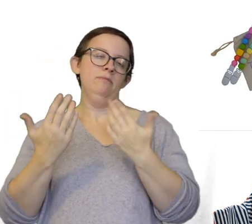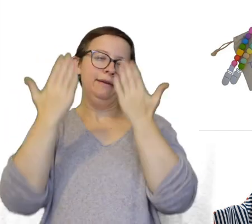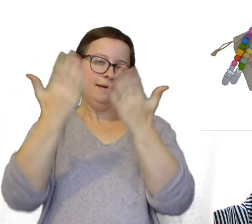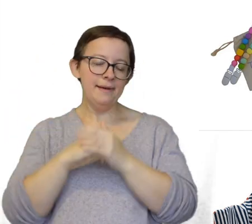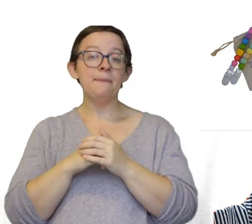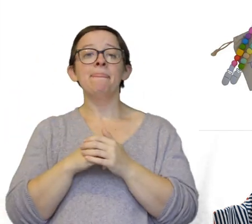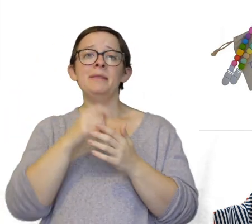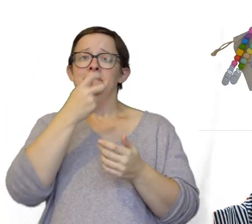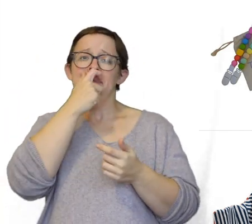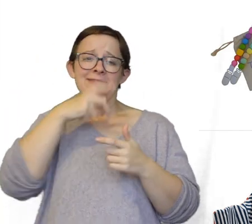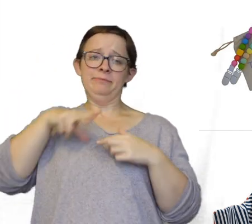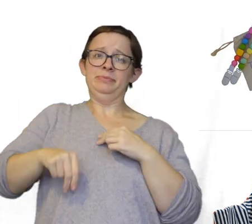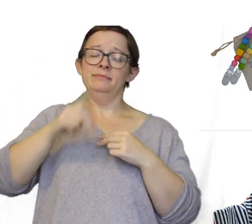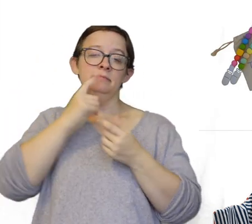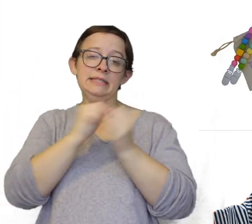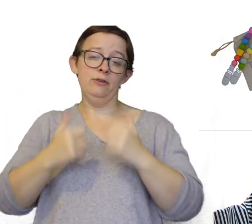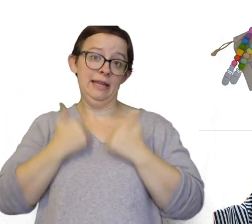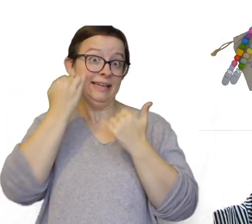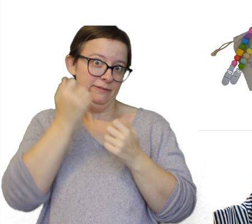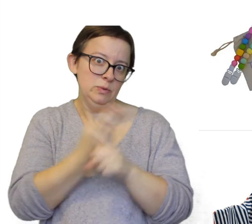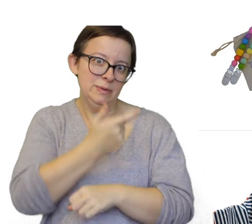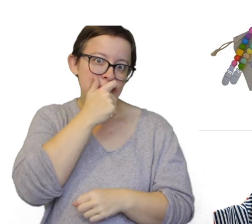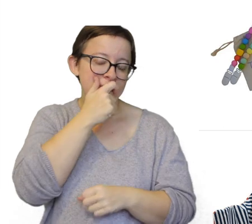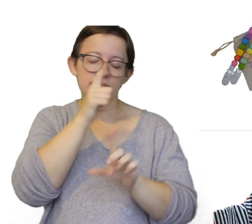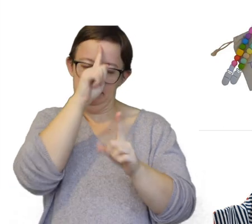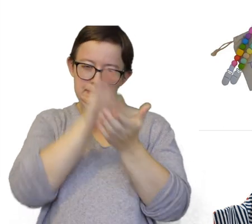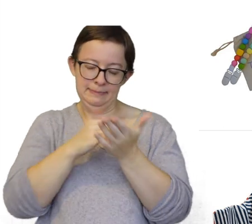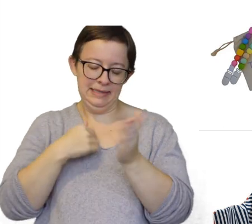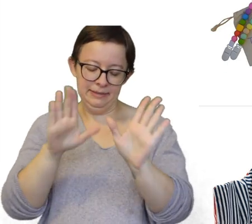Pacifier clips save your life if you have pacifiers. Just believe me on that.